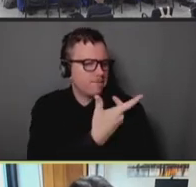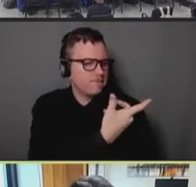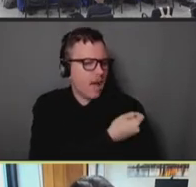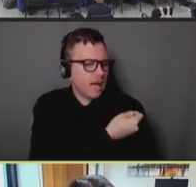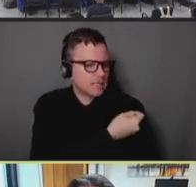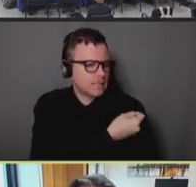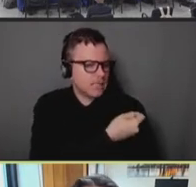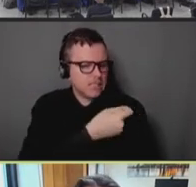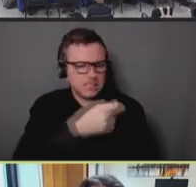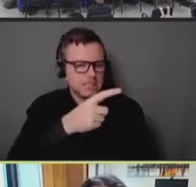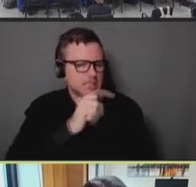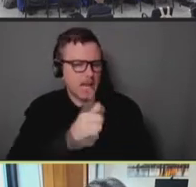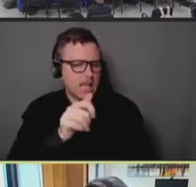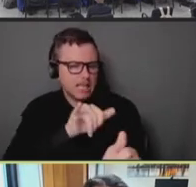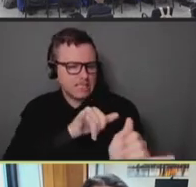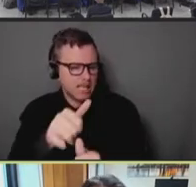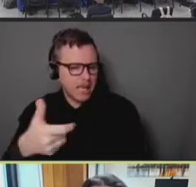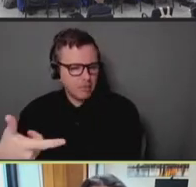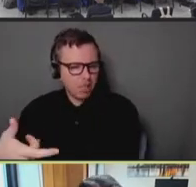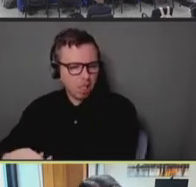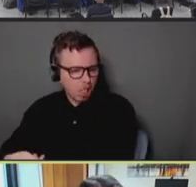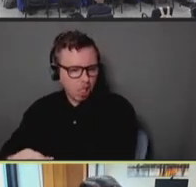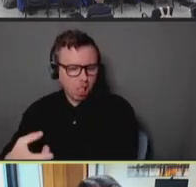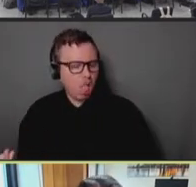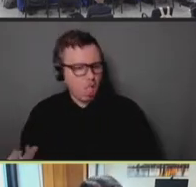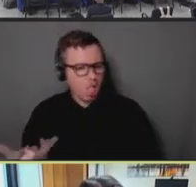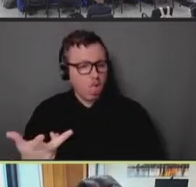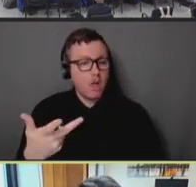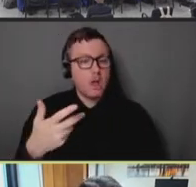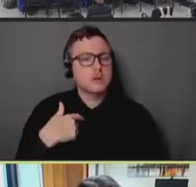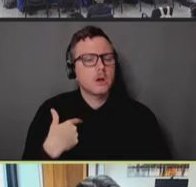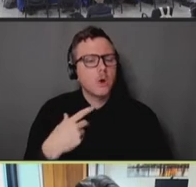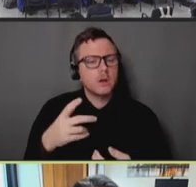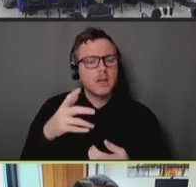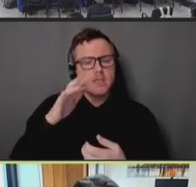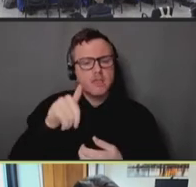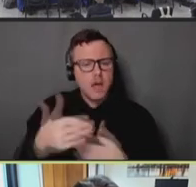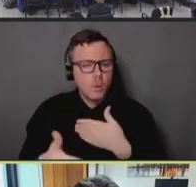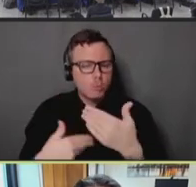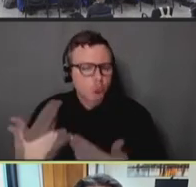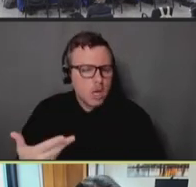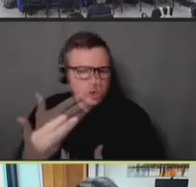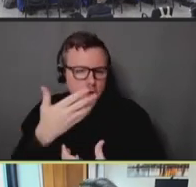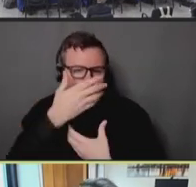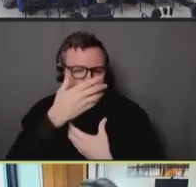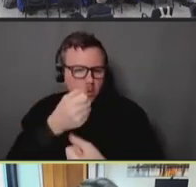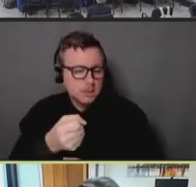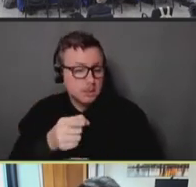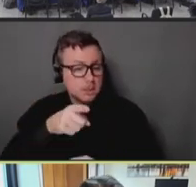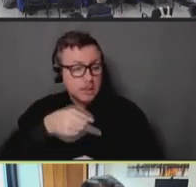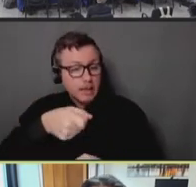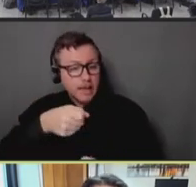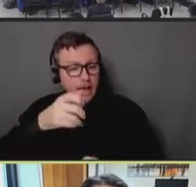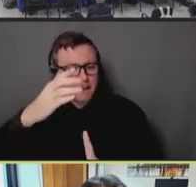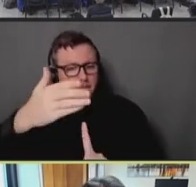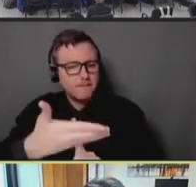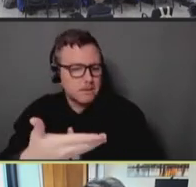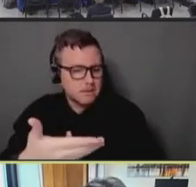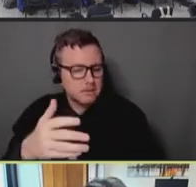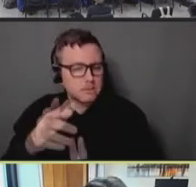And the process of building back the trust to convince them, and to reassure them that,